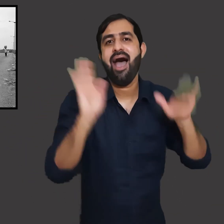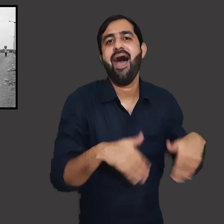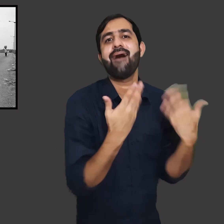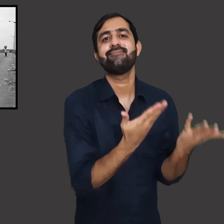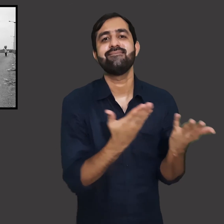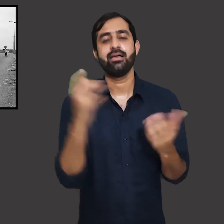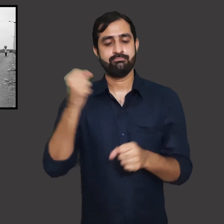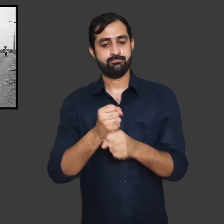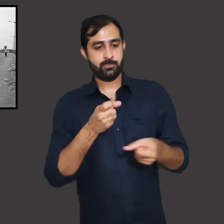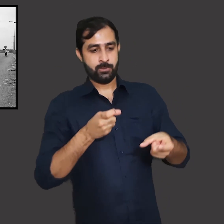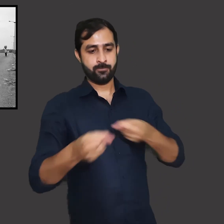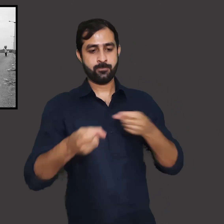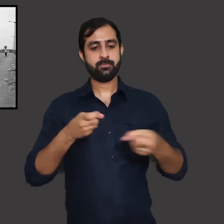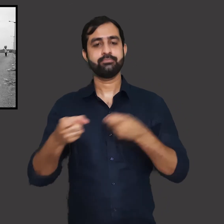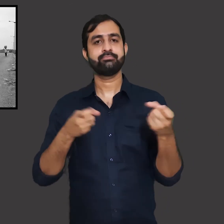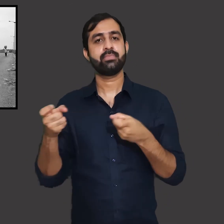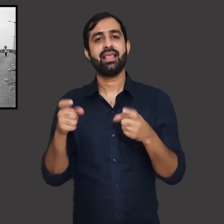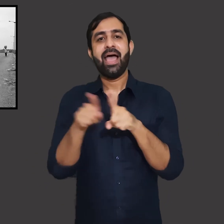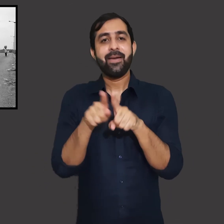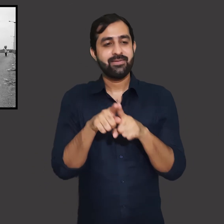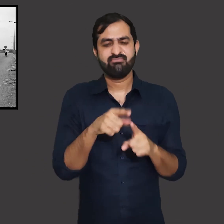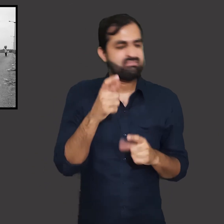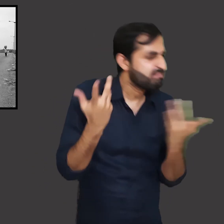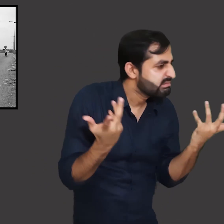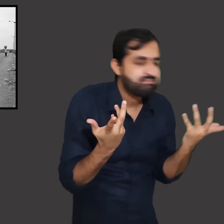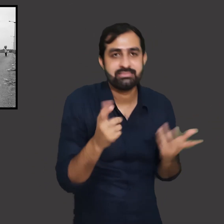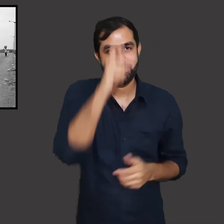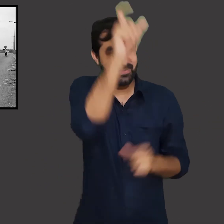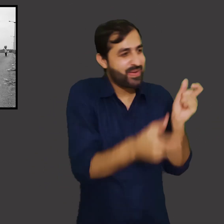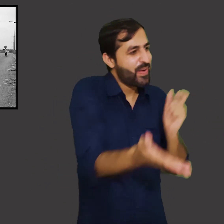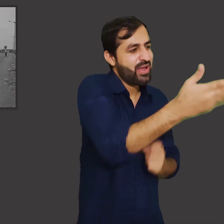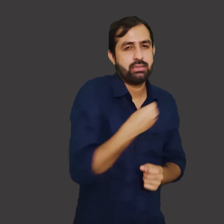They are uprooted from their land, they lose their belongings and they become nomads.